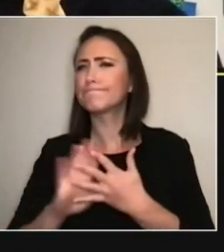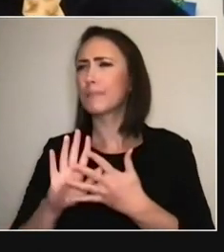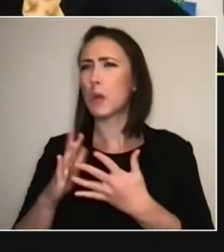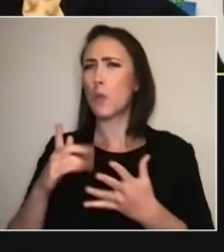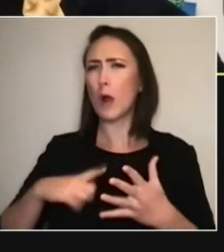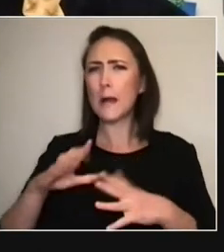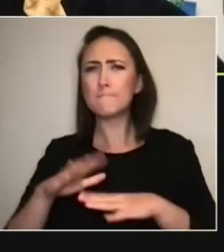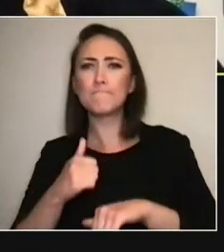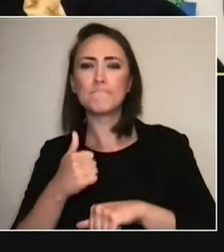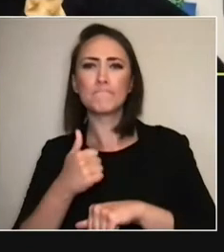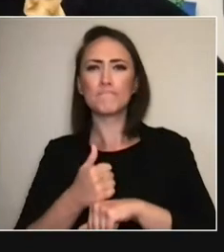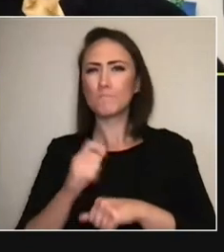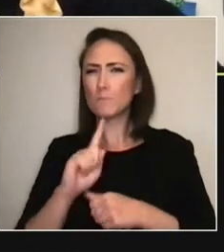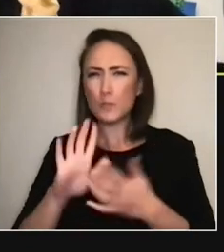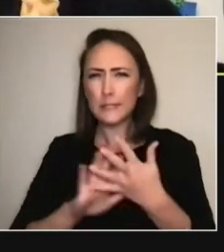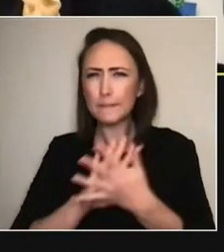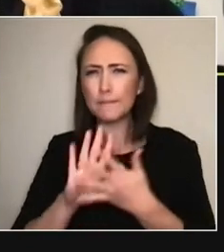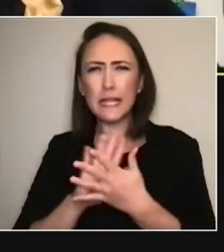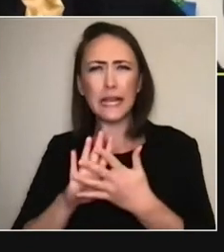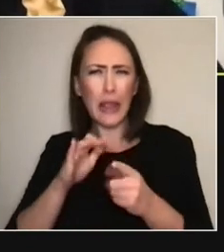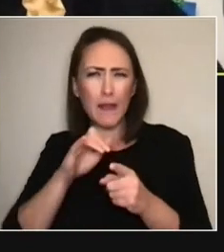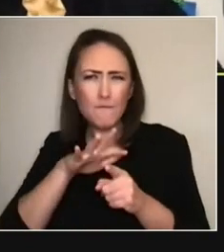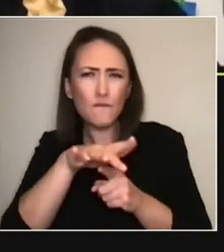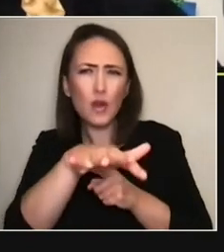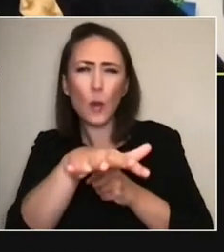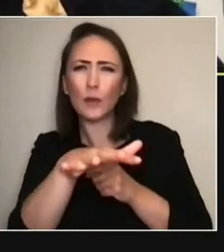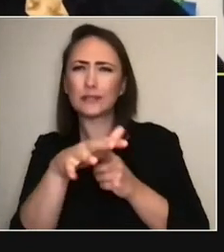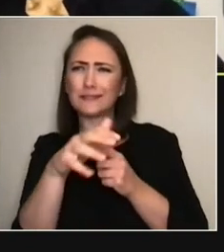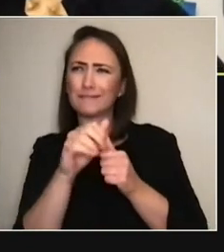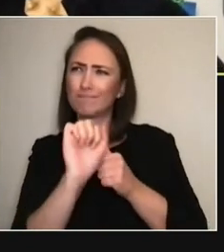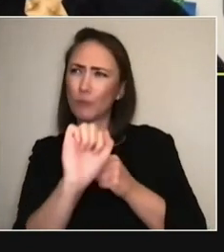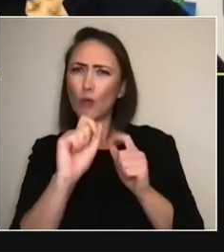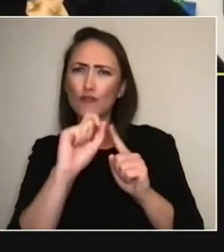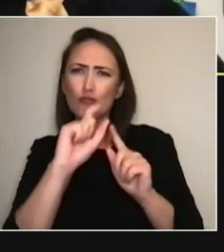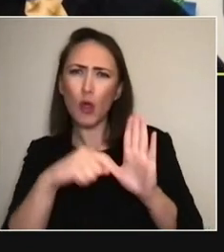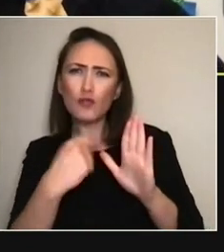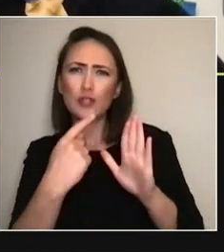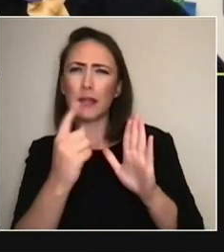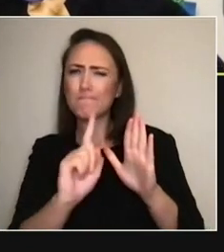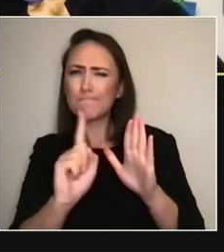Sort of, what were the influences and artists or projects that that kind of grew out from?